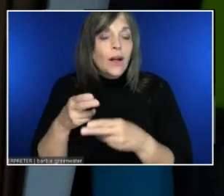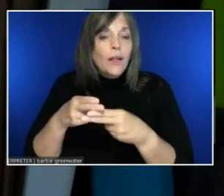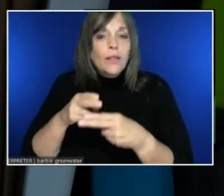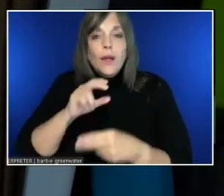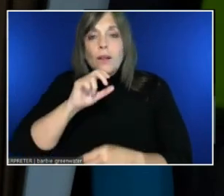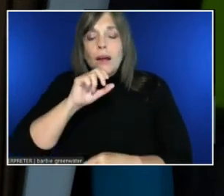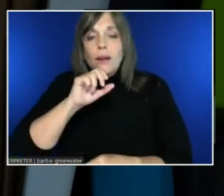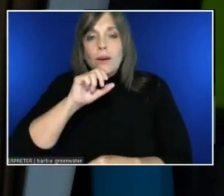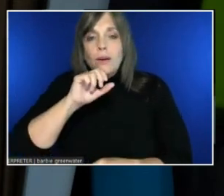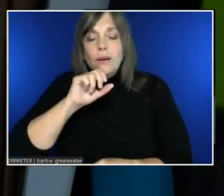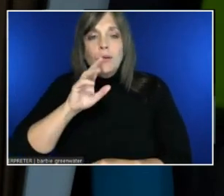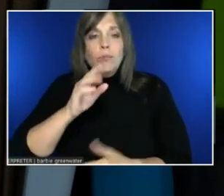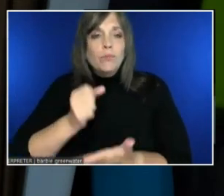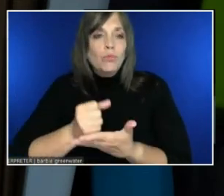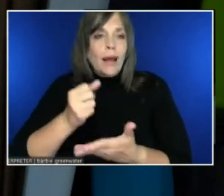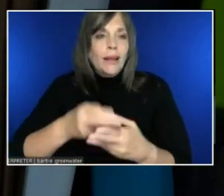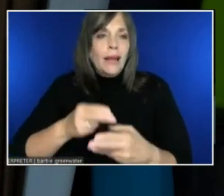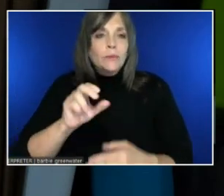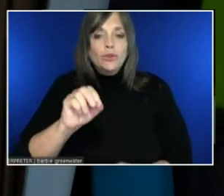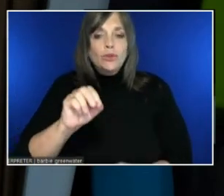Old Spice? Ha-ha!